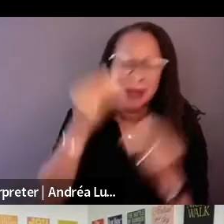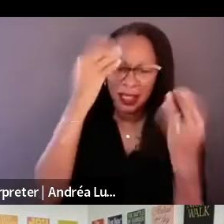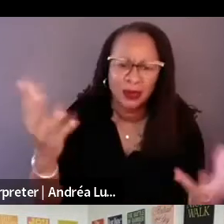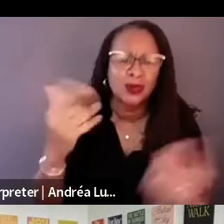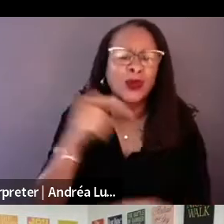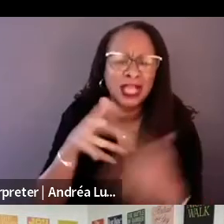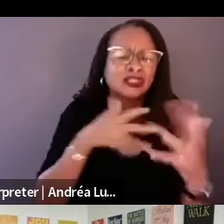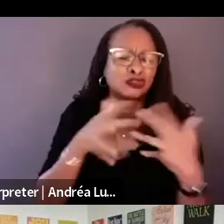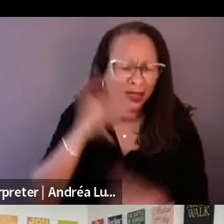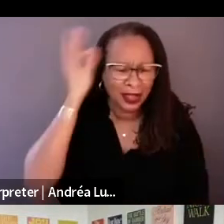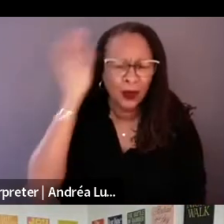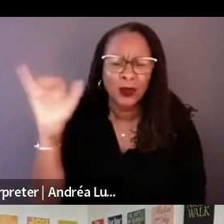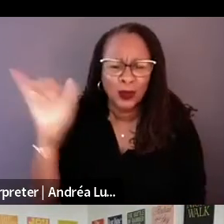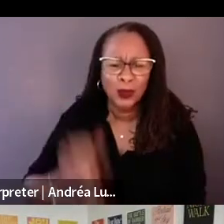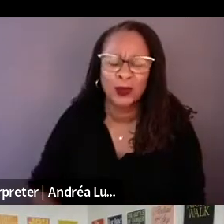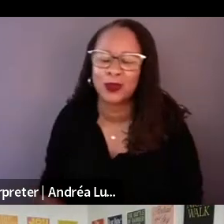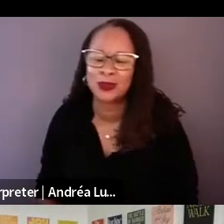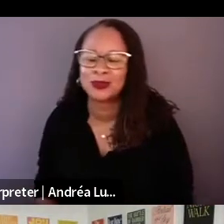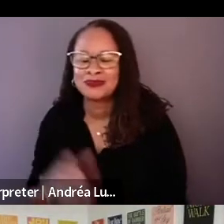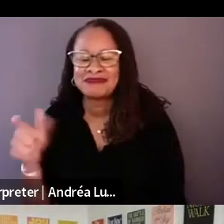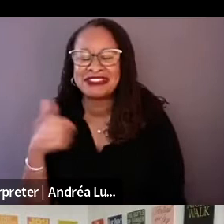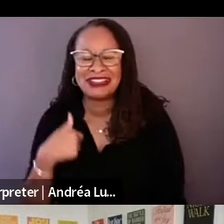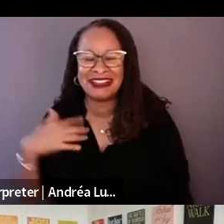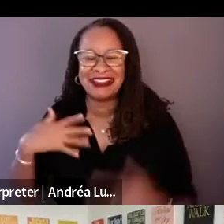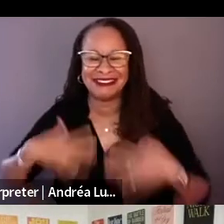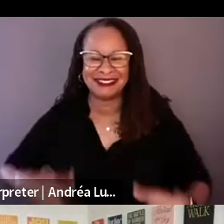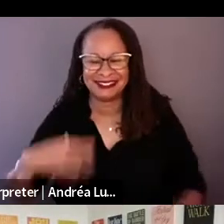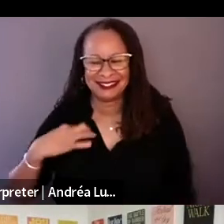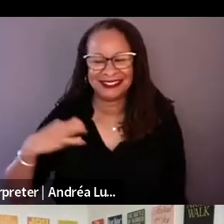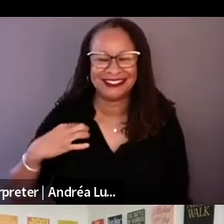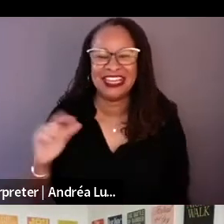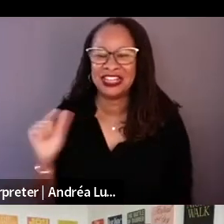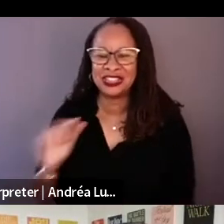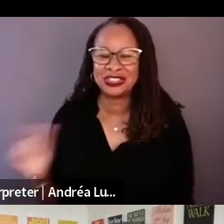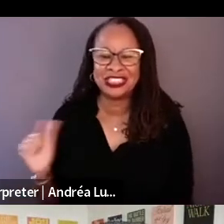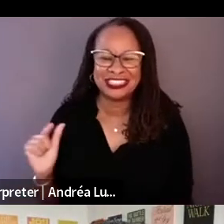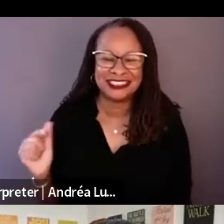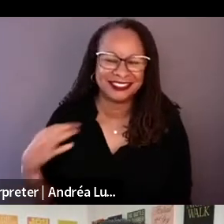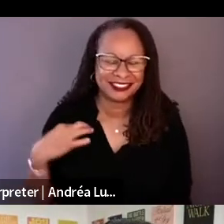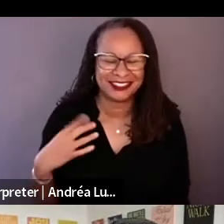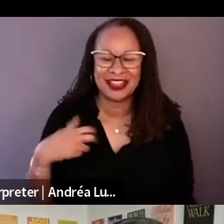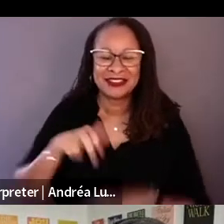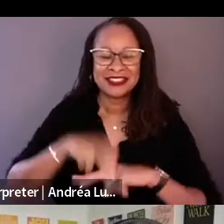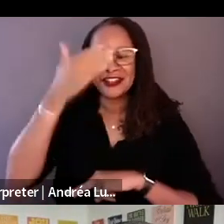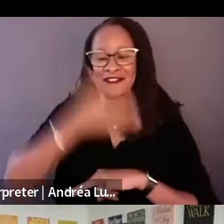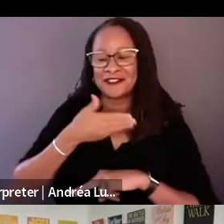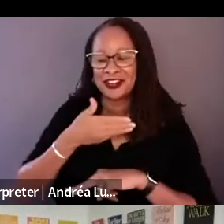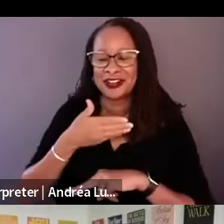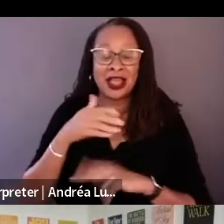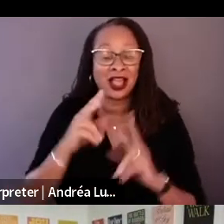I am wearing a green shirt, and I am sitting in front of an equally green wall. Everything is green where I am.